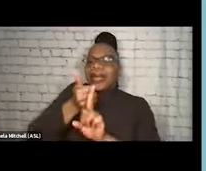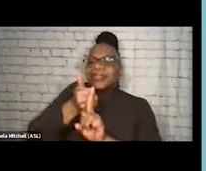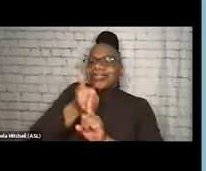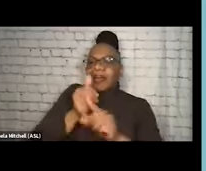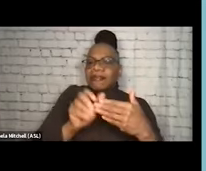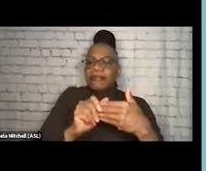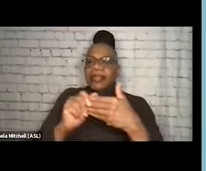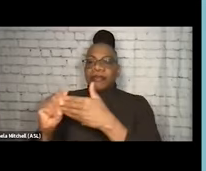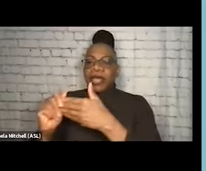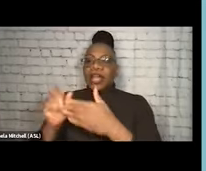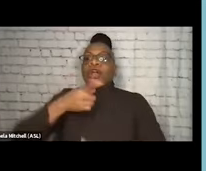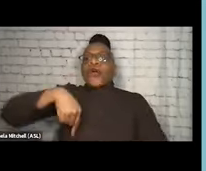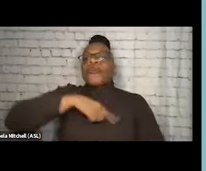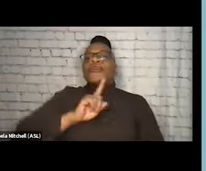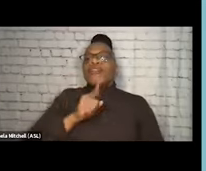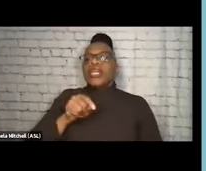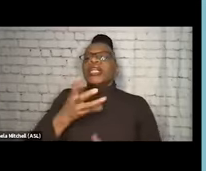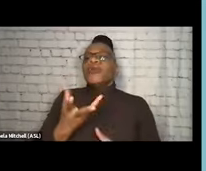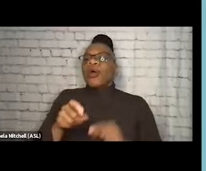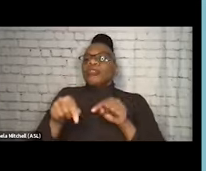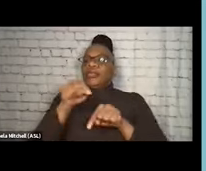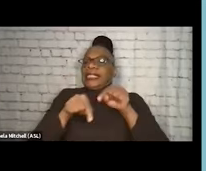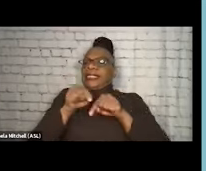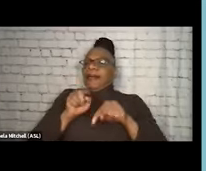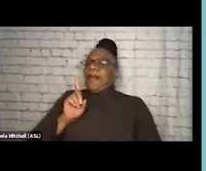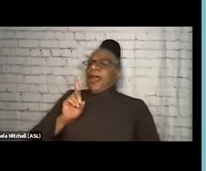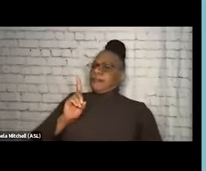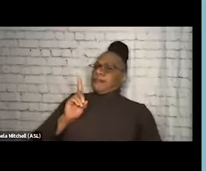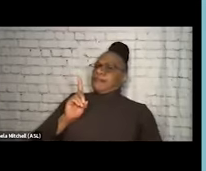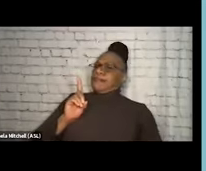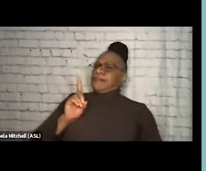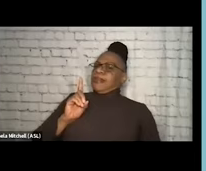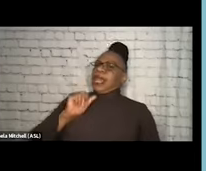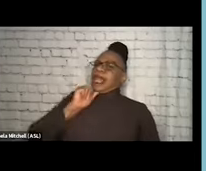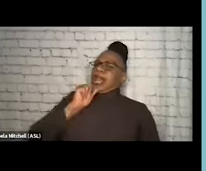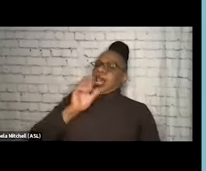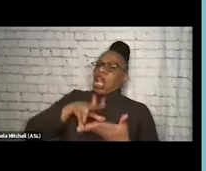So we really wanna step back and kind of step out of that and unlearn that, if that's been part of our education,